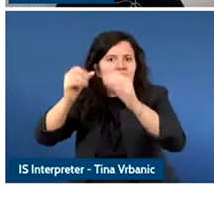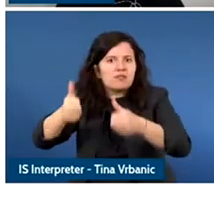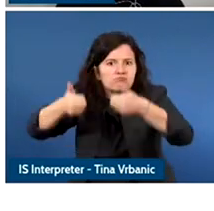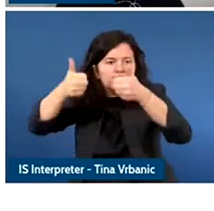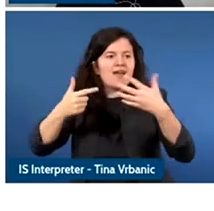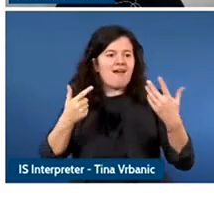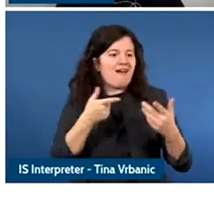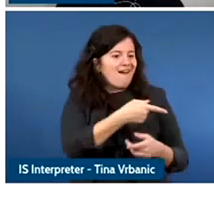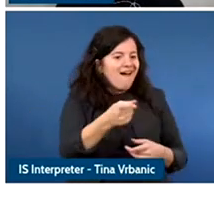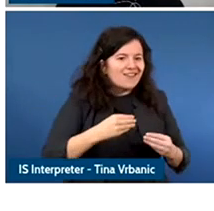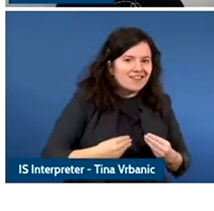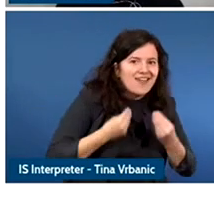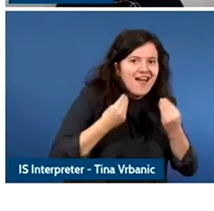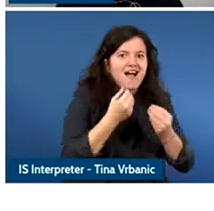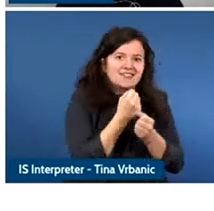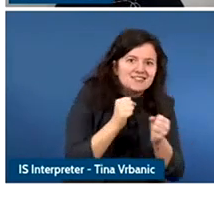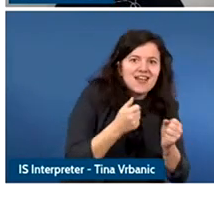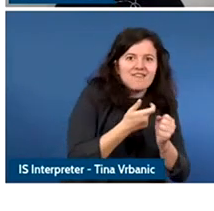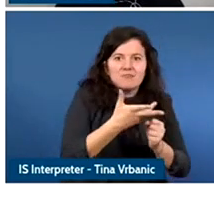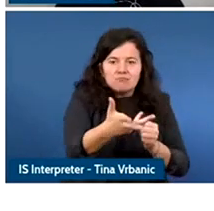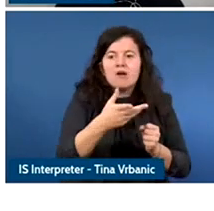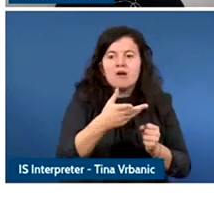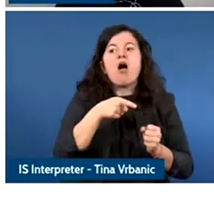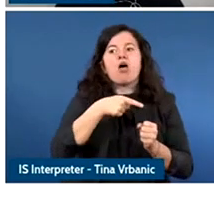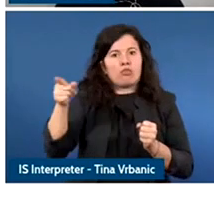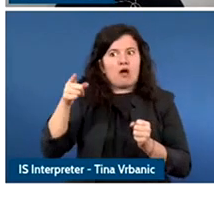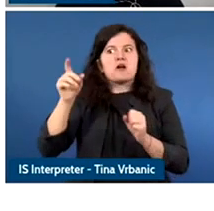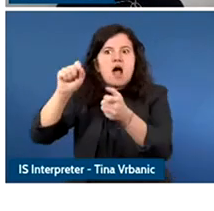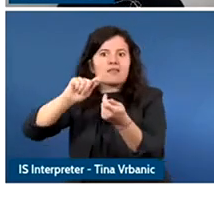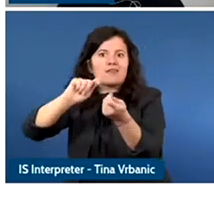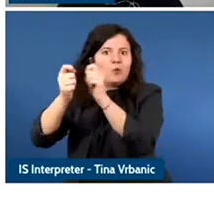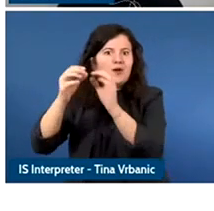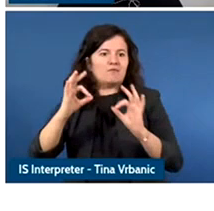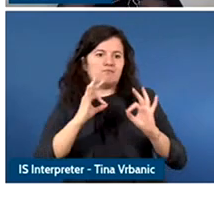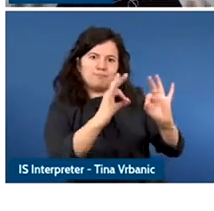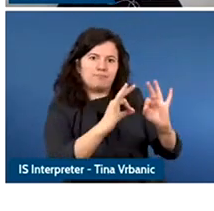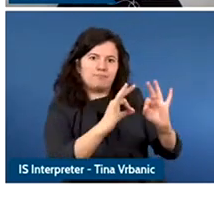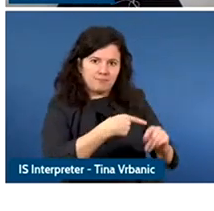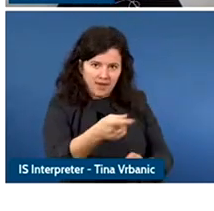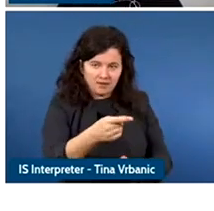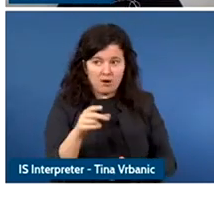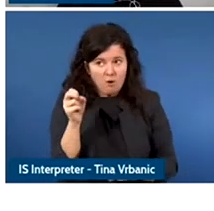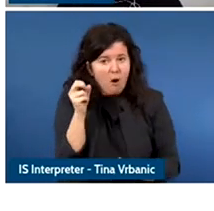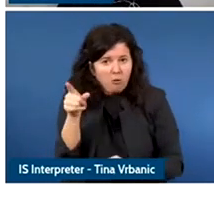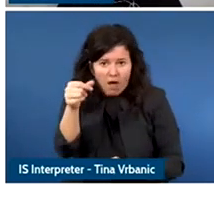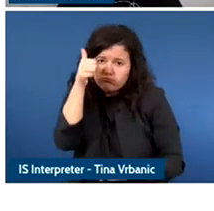really is if that research not only isn't shared but, if independent researchers